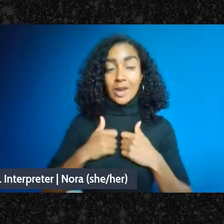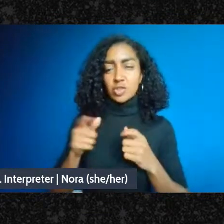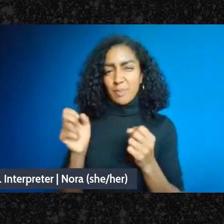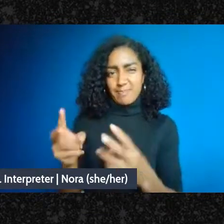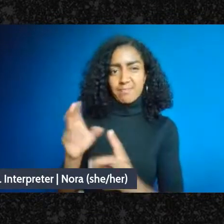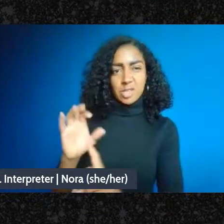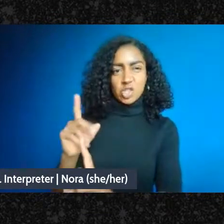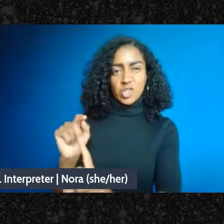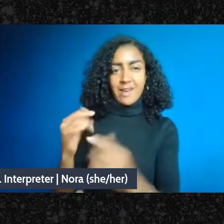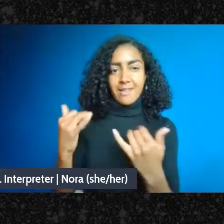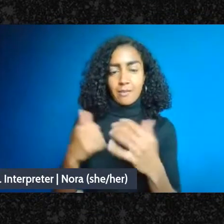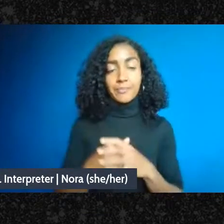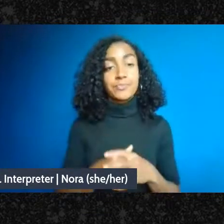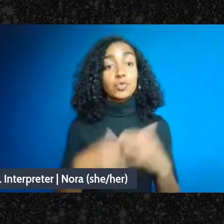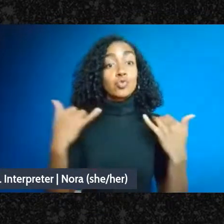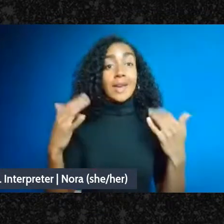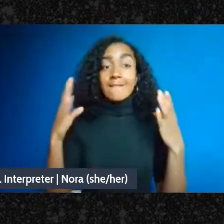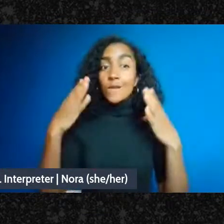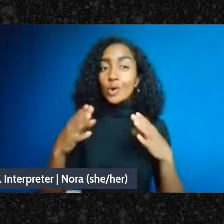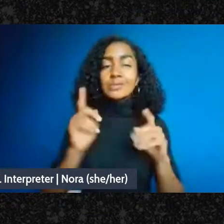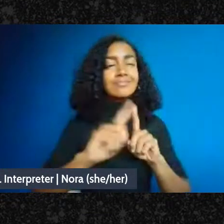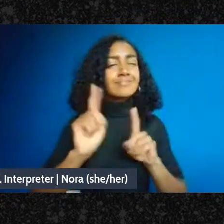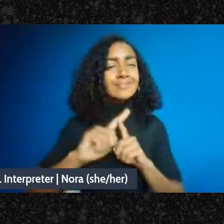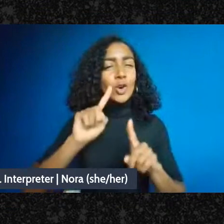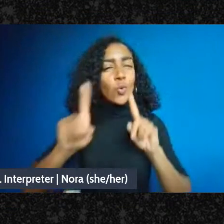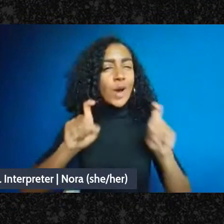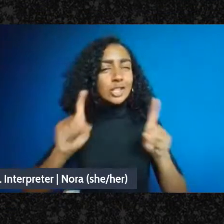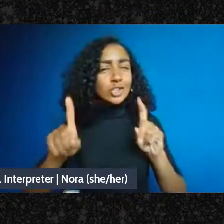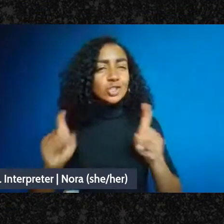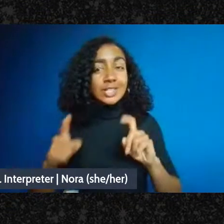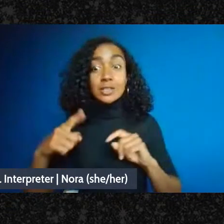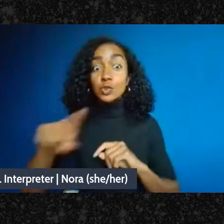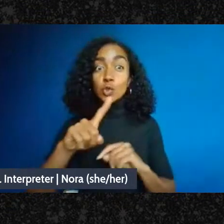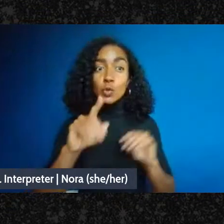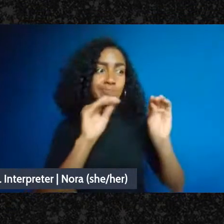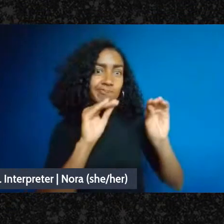focus a lot on questions that people put in when they registered for the event, and then